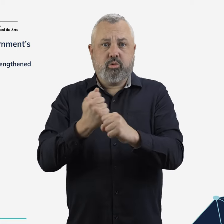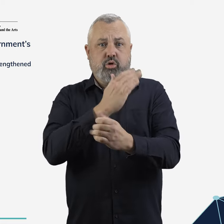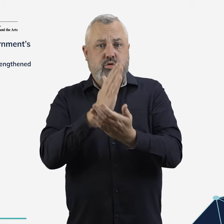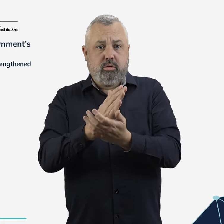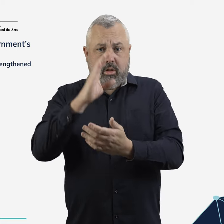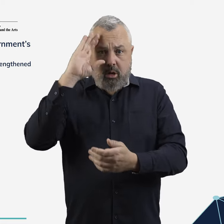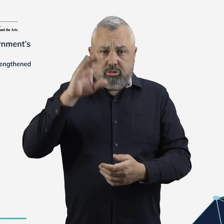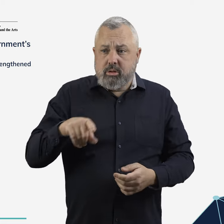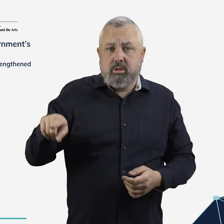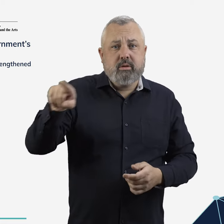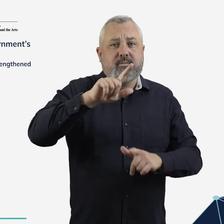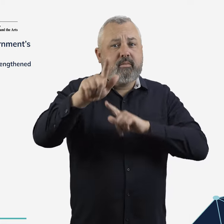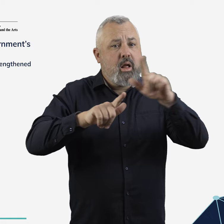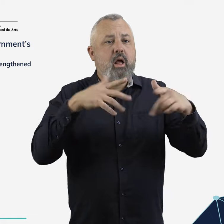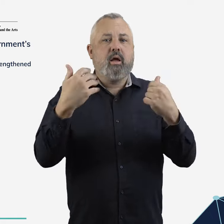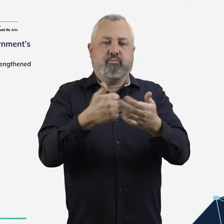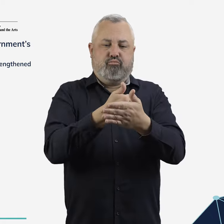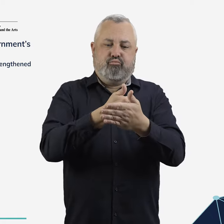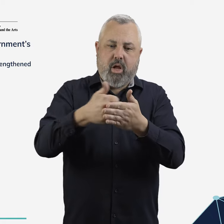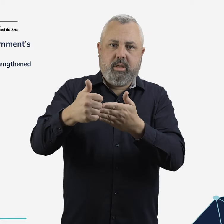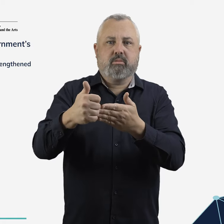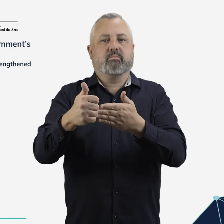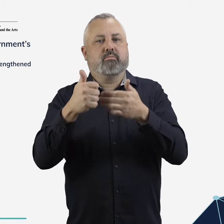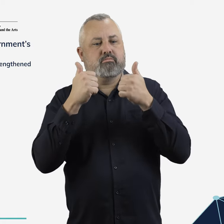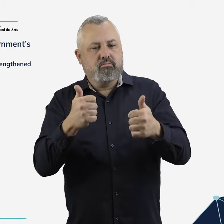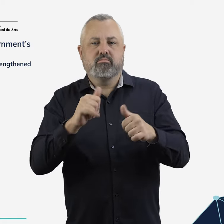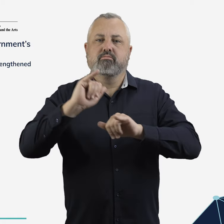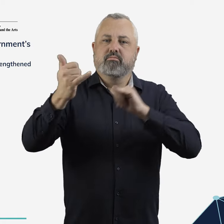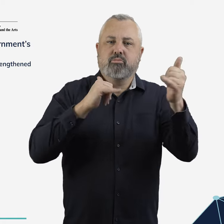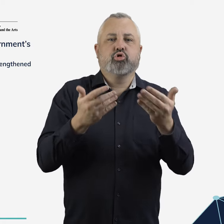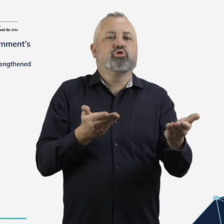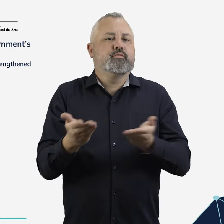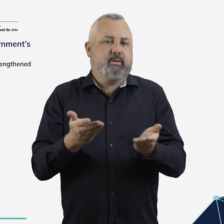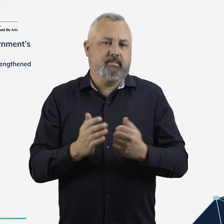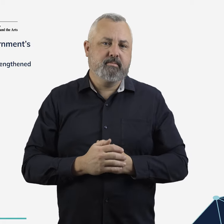maintain reliable and affordable air services to regional Australia.